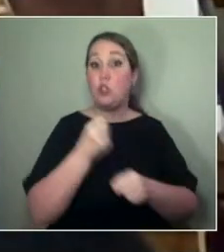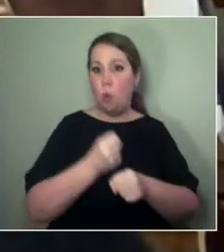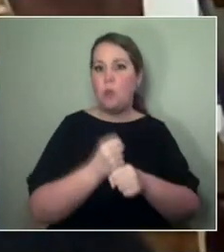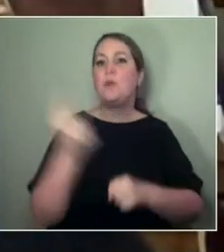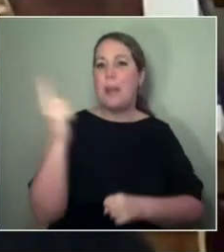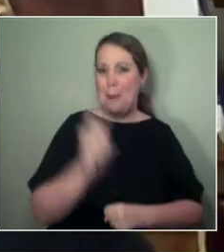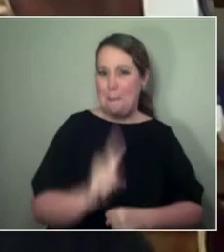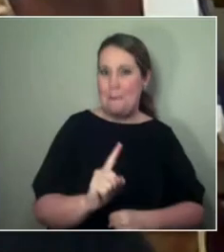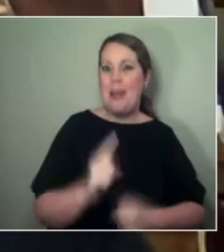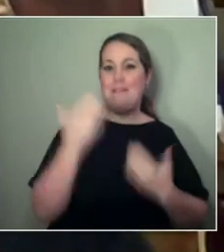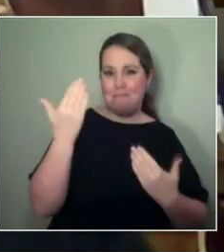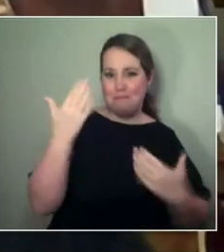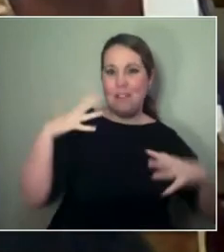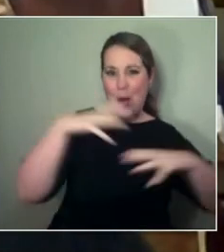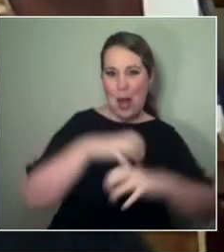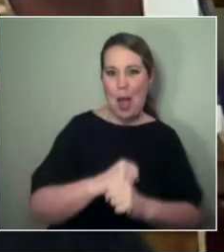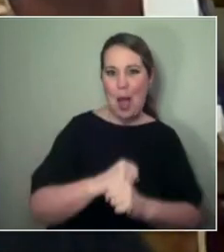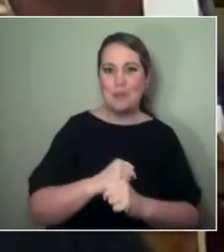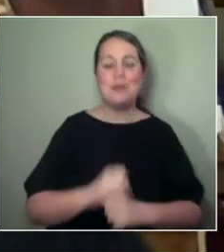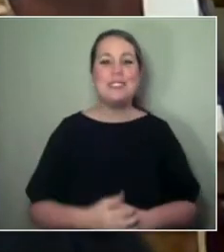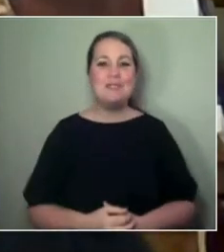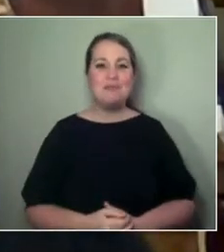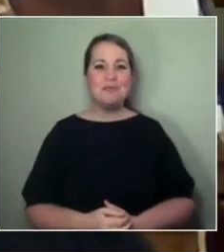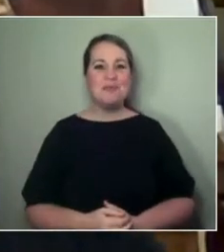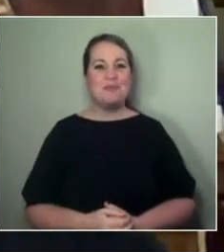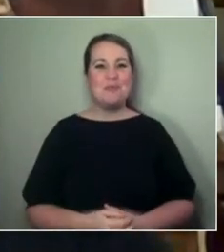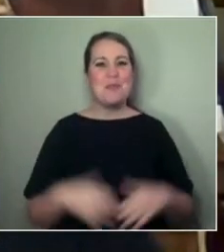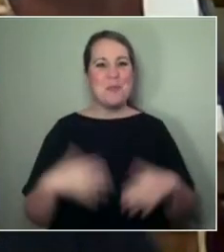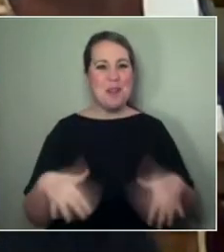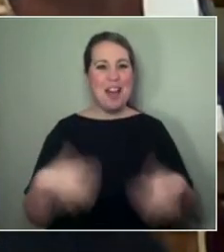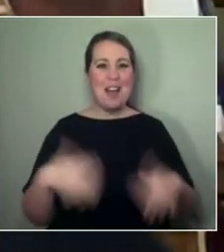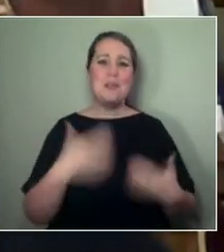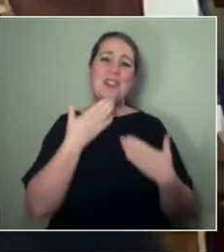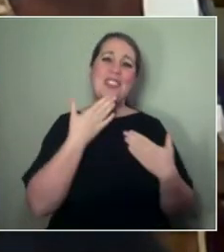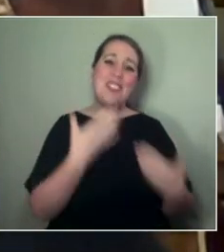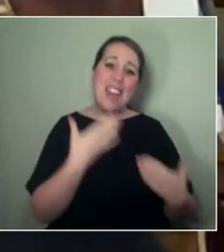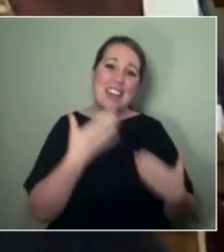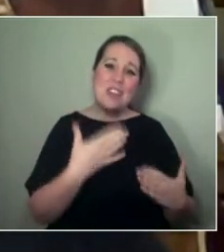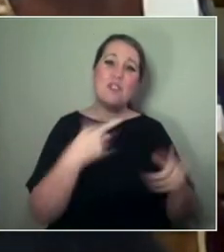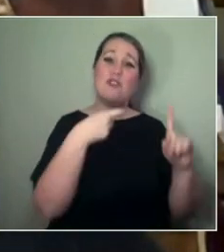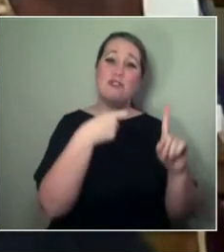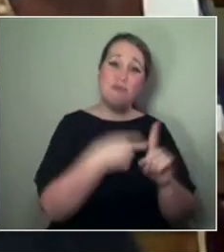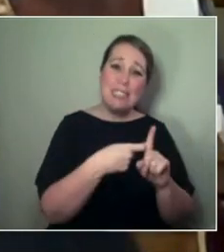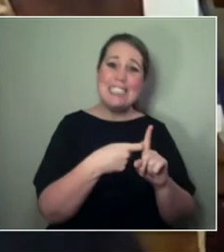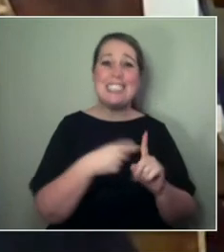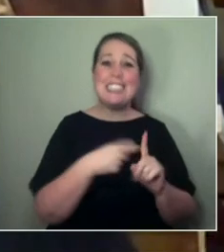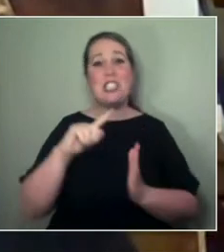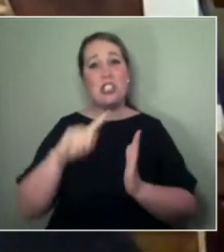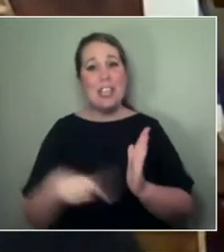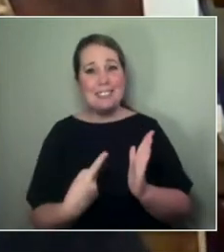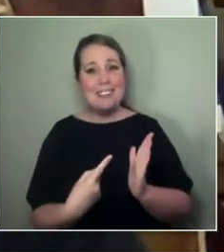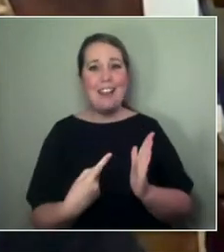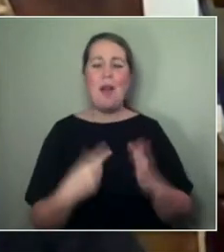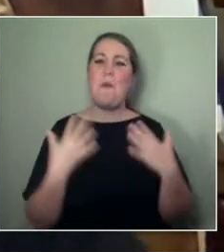Amazing. - Cool. Ooh, yeah. Thank you so much, Kris and Jessica,